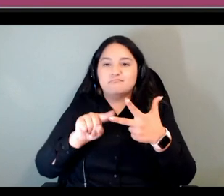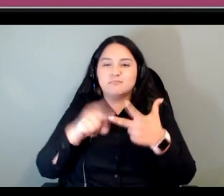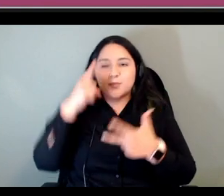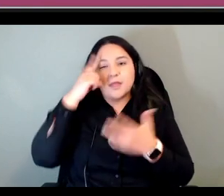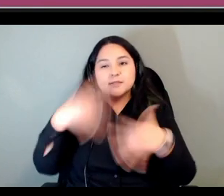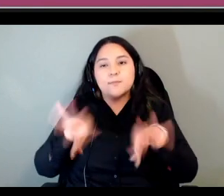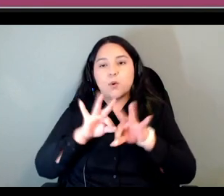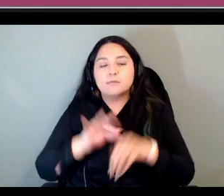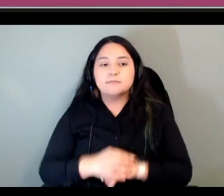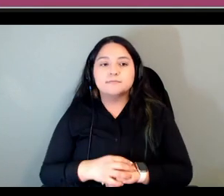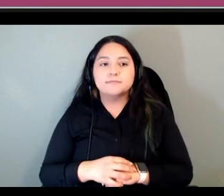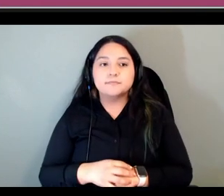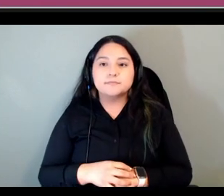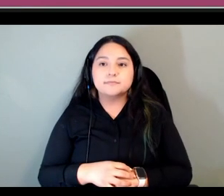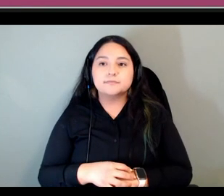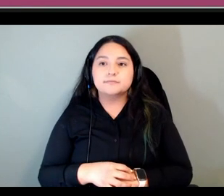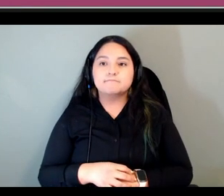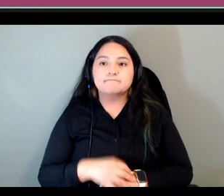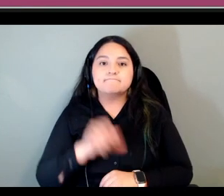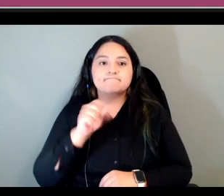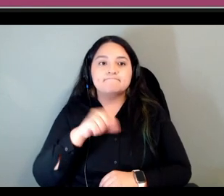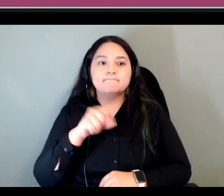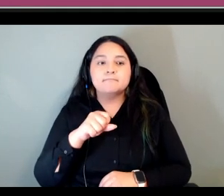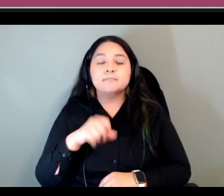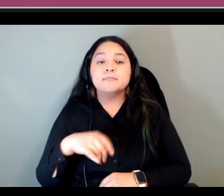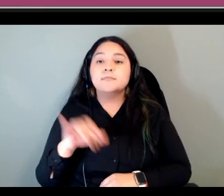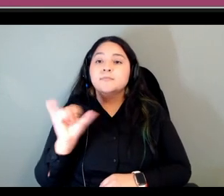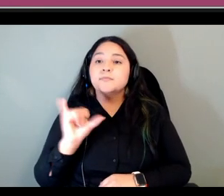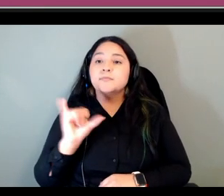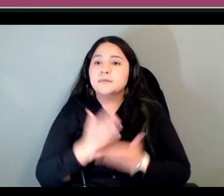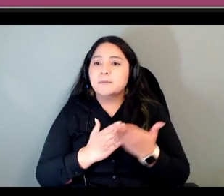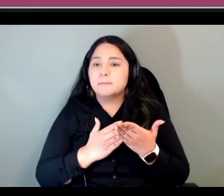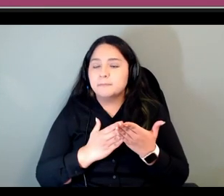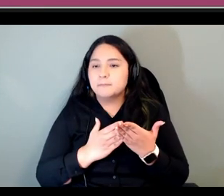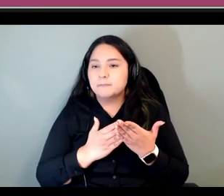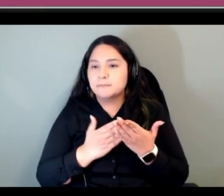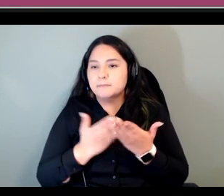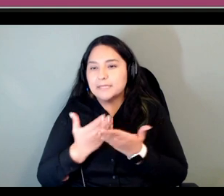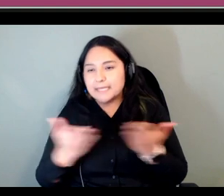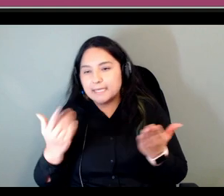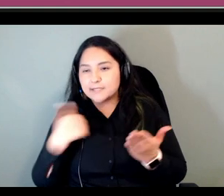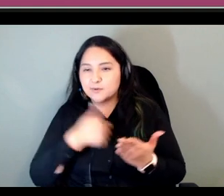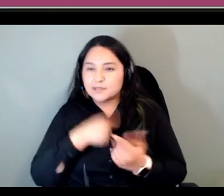yeah so um there were some things that we really had to give a lot of thought to um